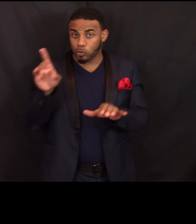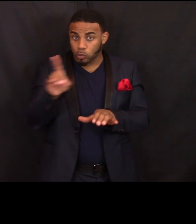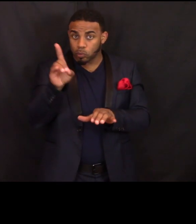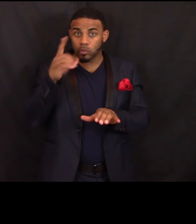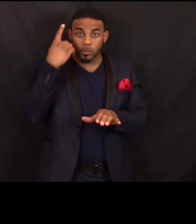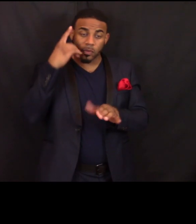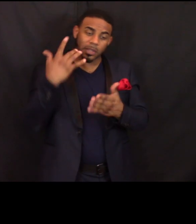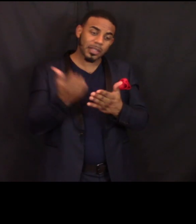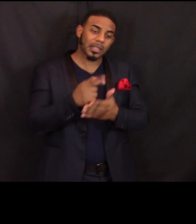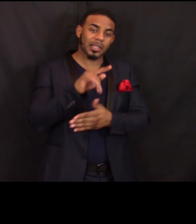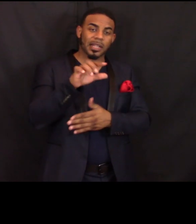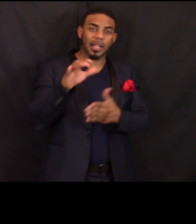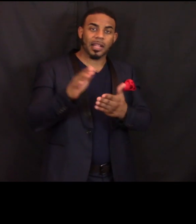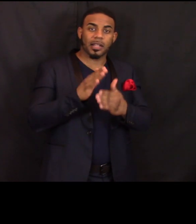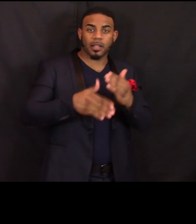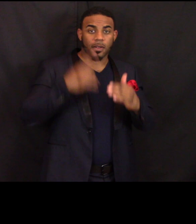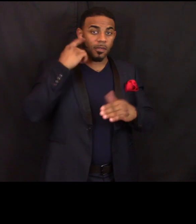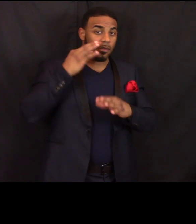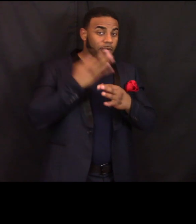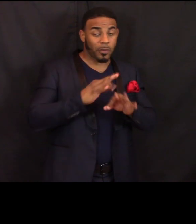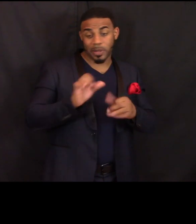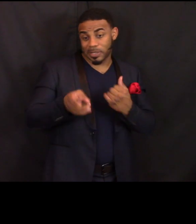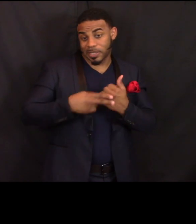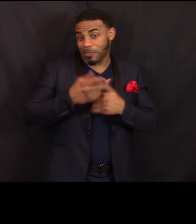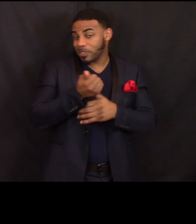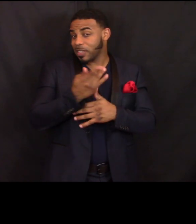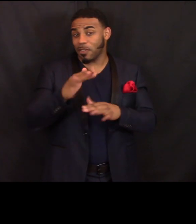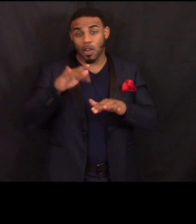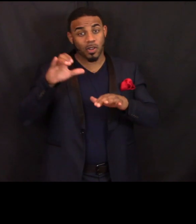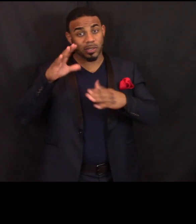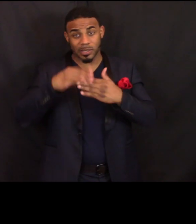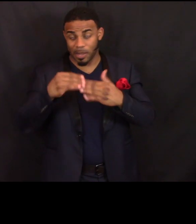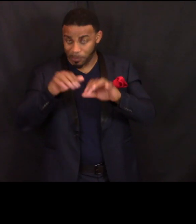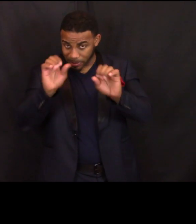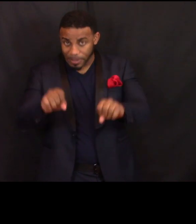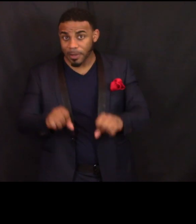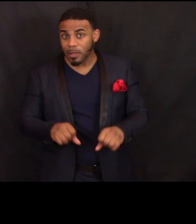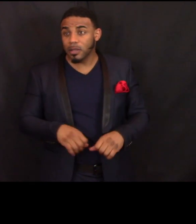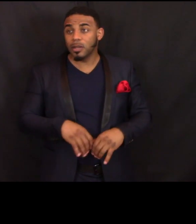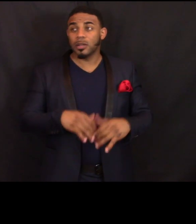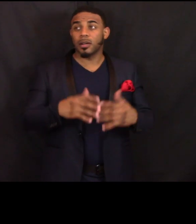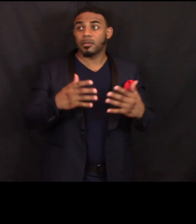We can save you several hundred dollars. We combine you filing with direct deposit